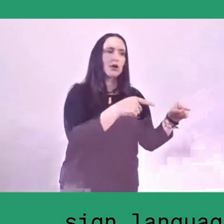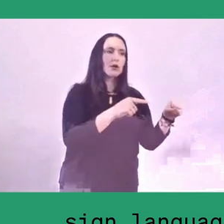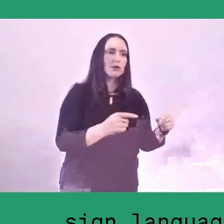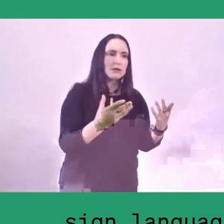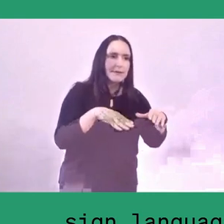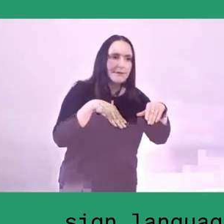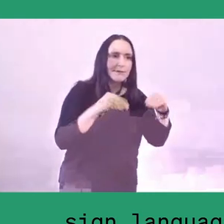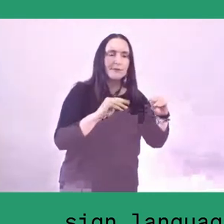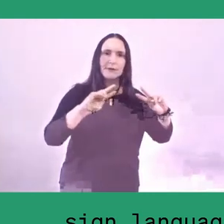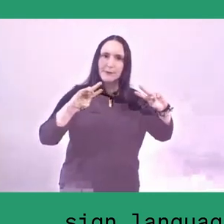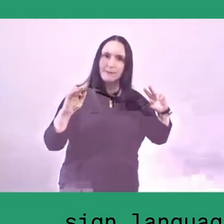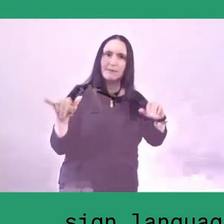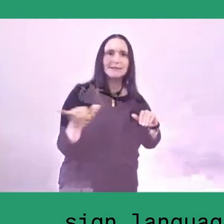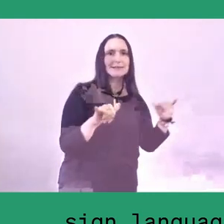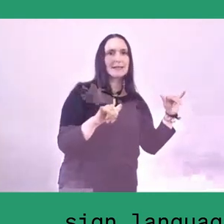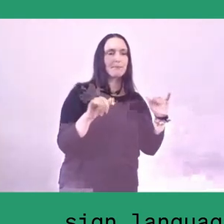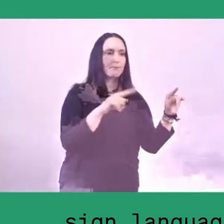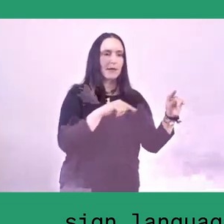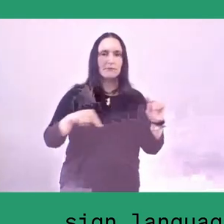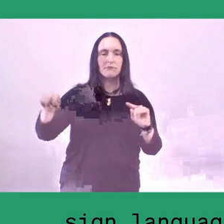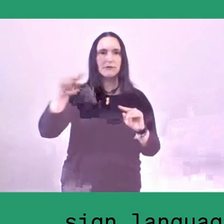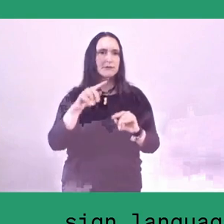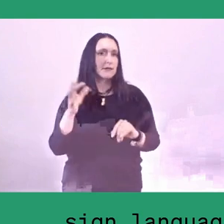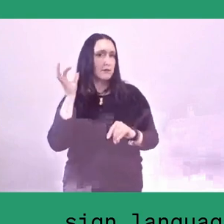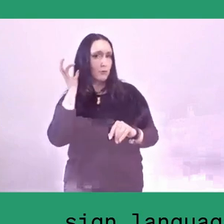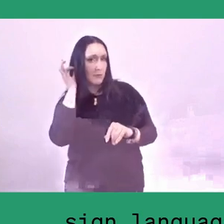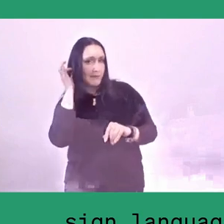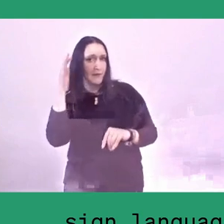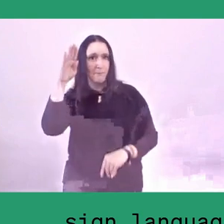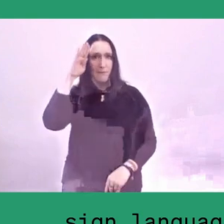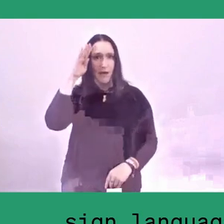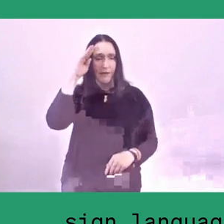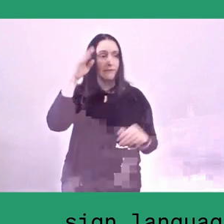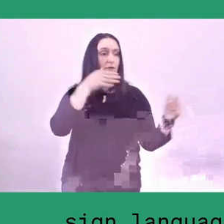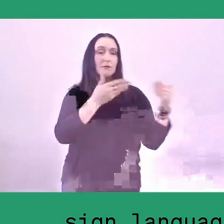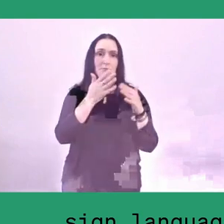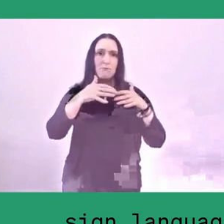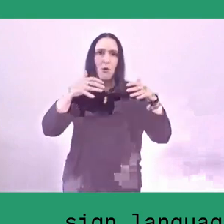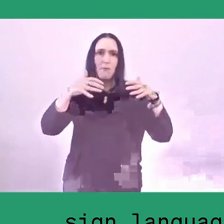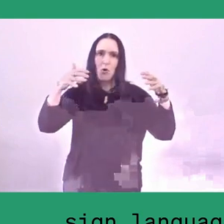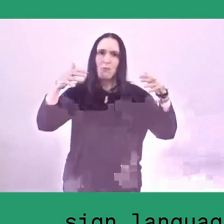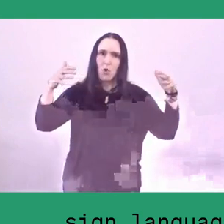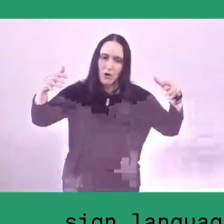But it's interesting to say that most of the kampung-cultural activists,